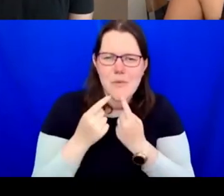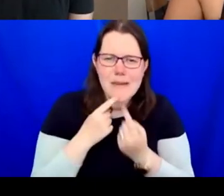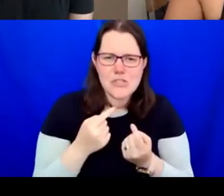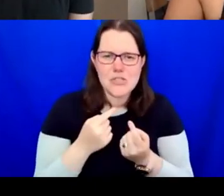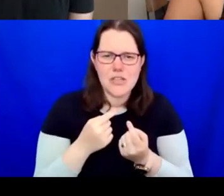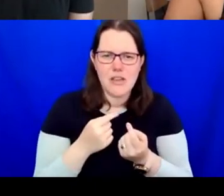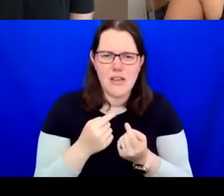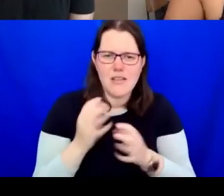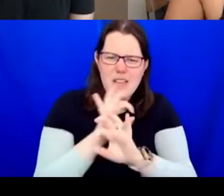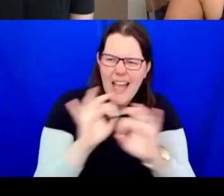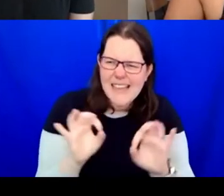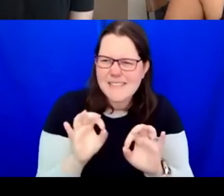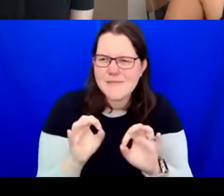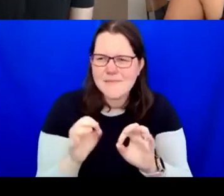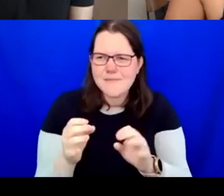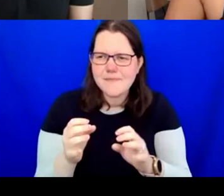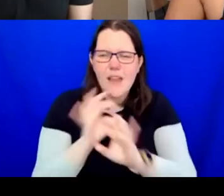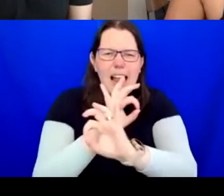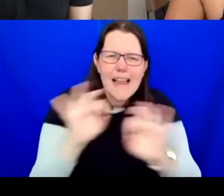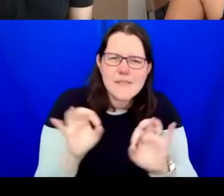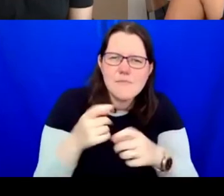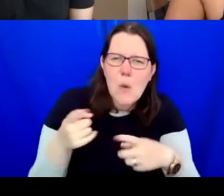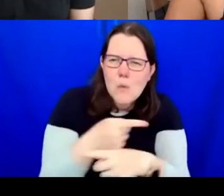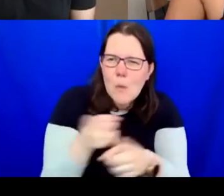My approach was to listen to staff, work with external collaborators and experts